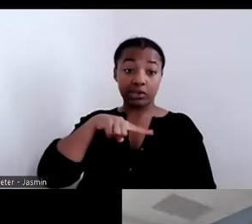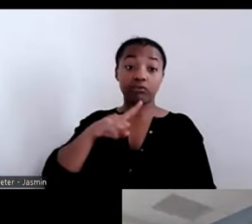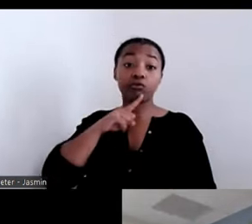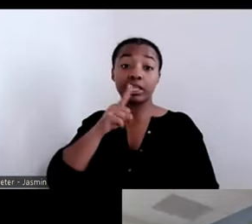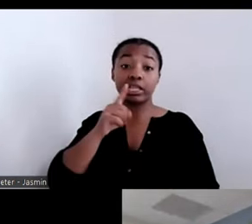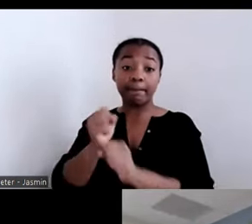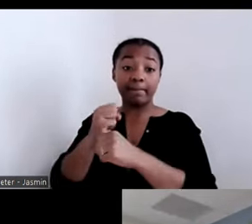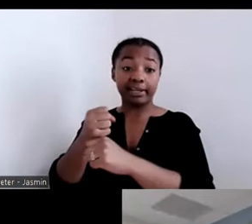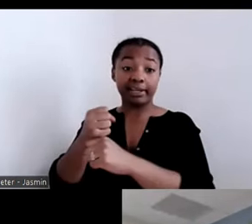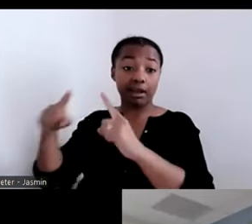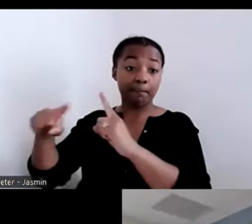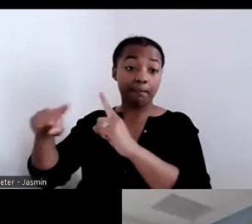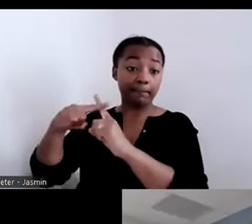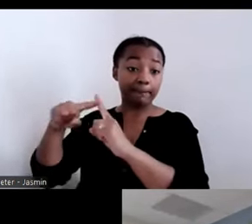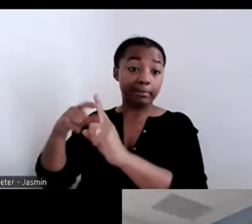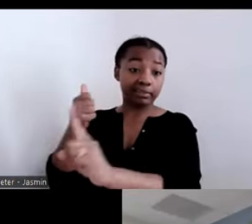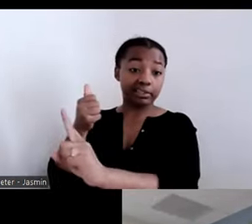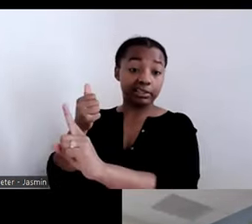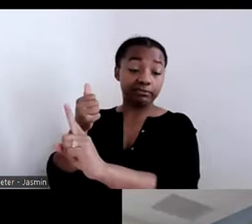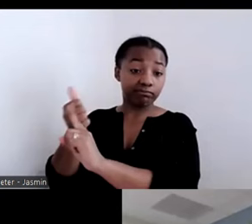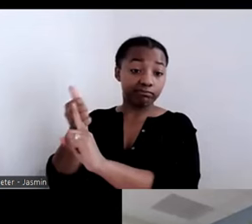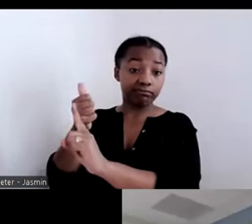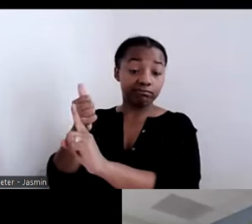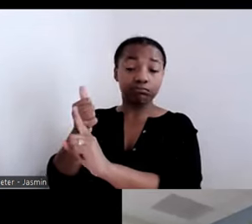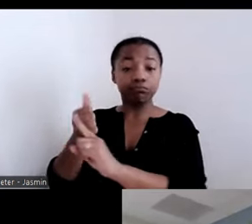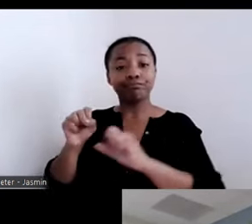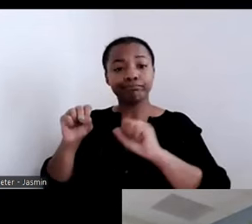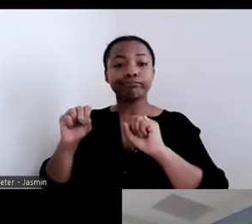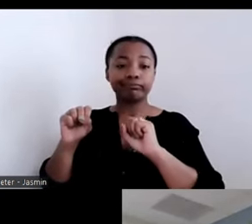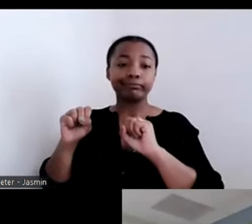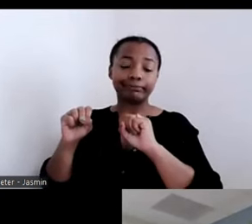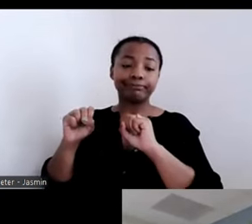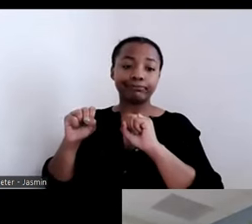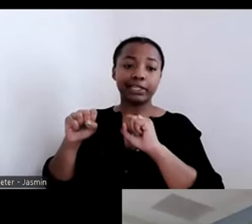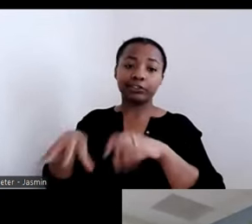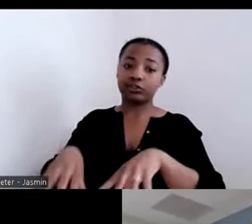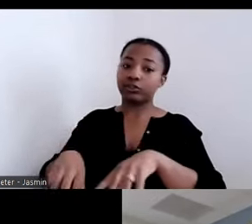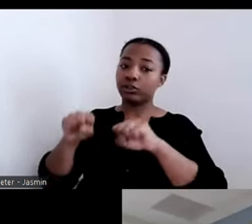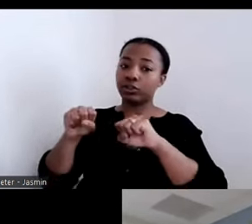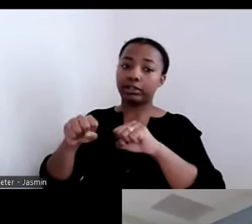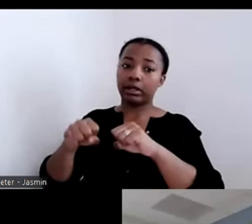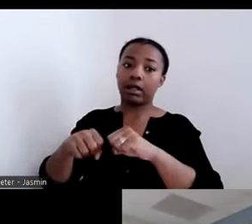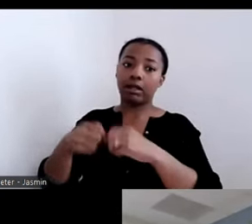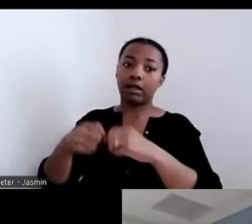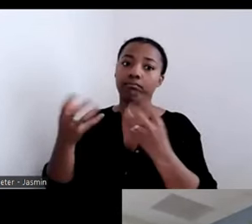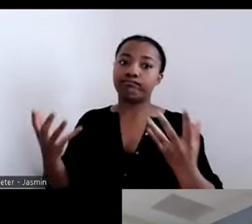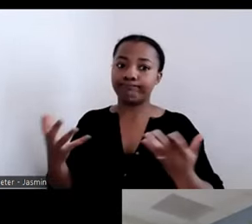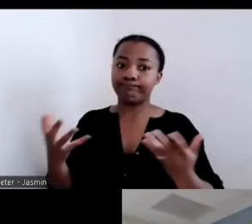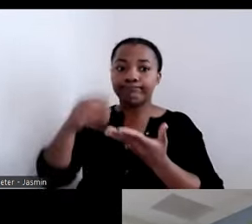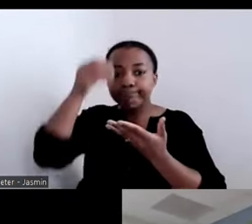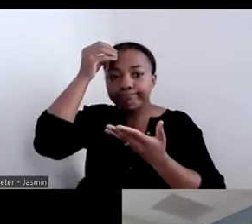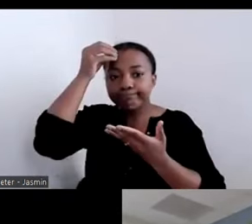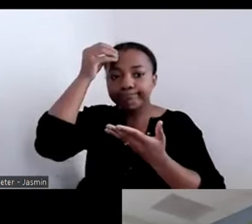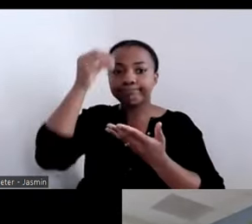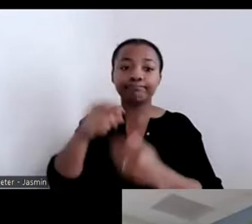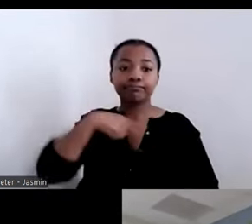about the iterations of learning that it took. We are very comfortable in our zone of